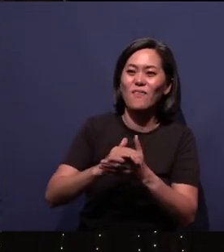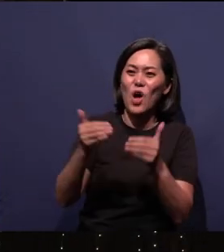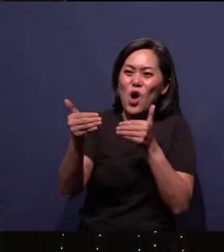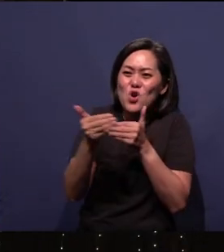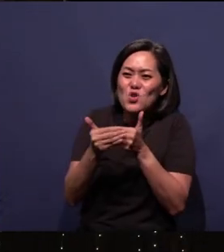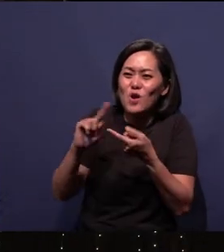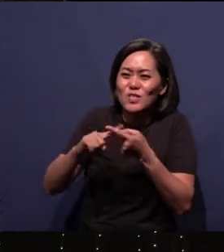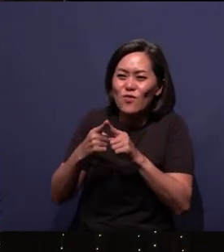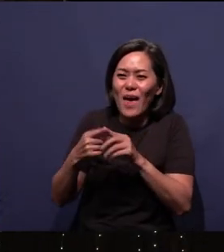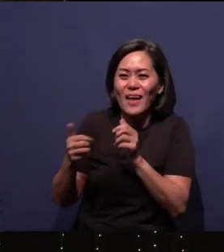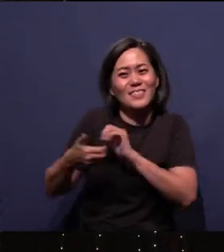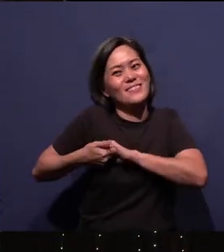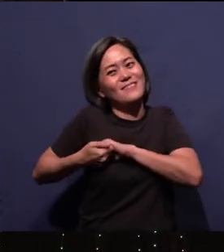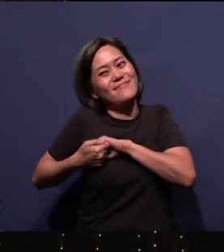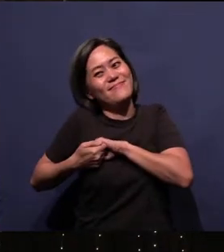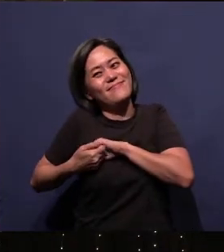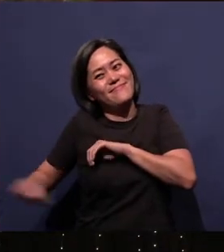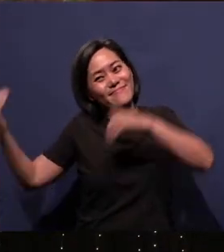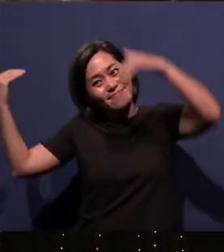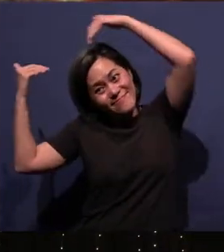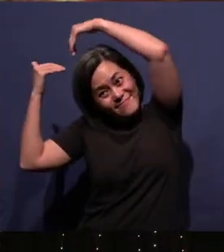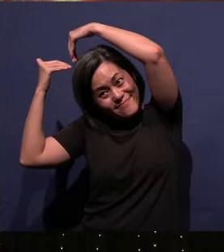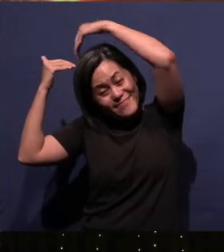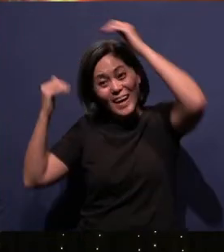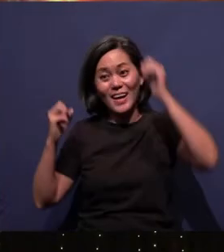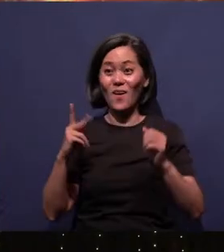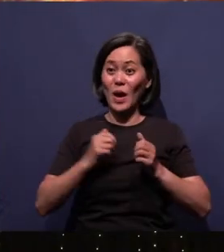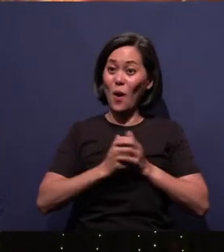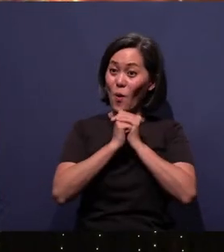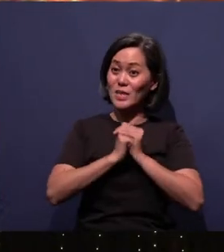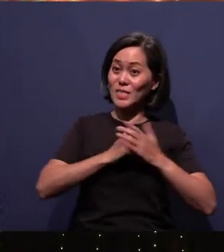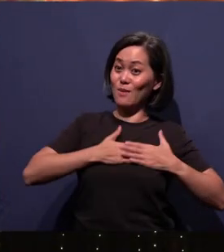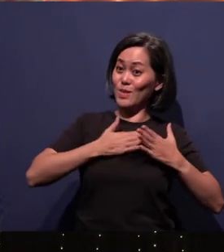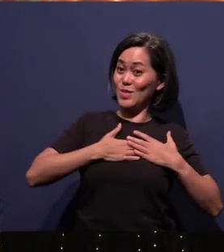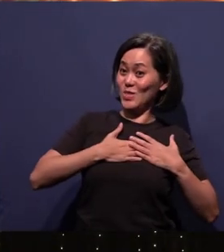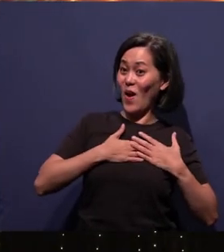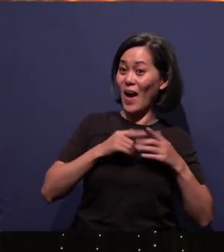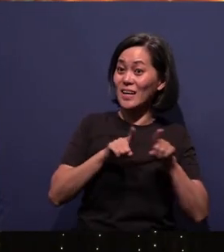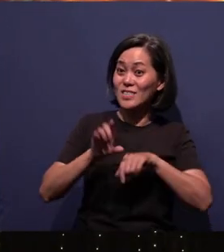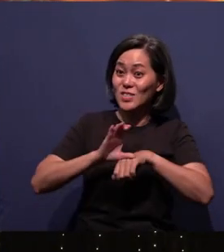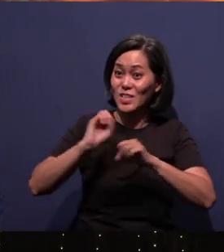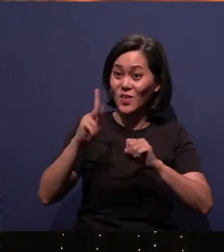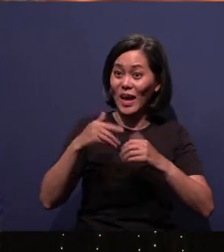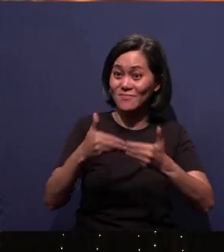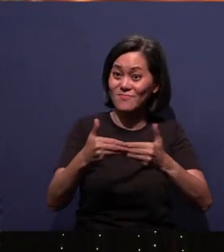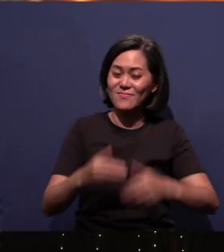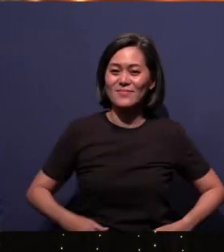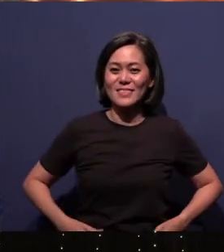And let's worship the Lord together with joy as a church, amen? All right, let's go.